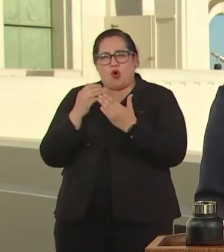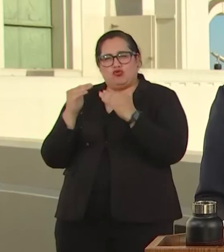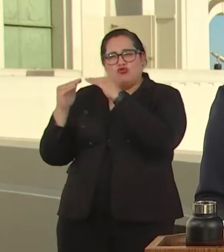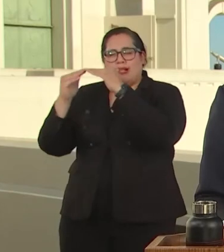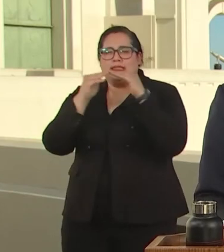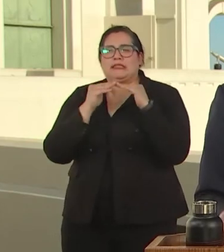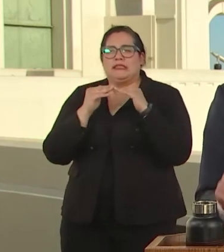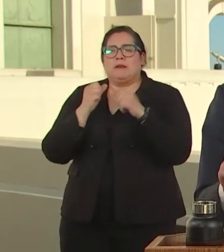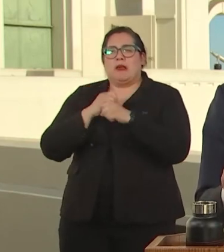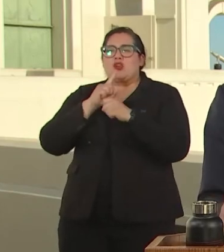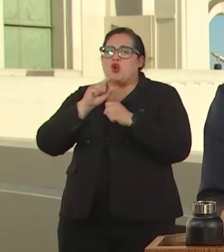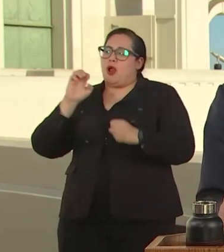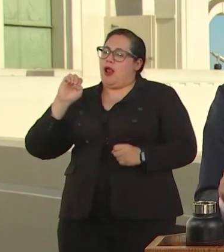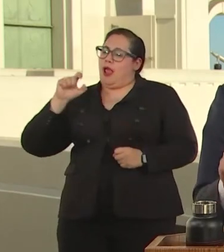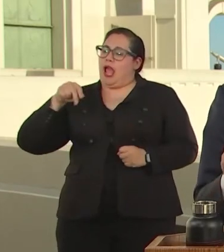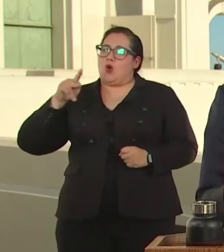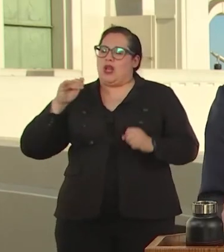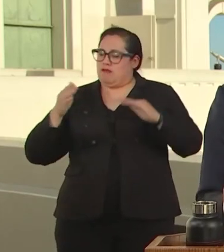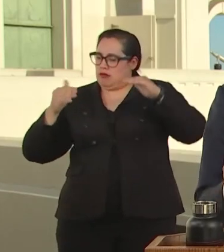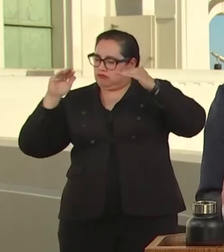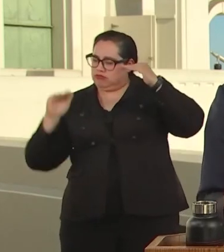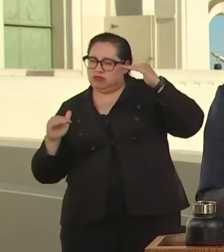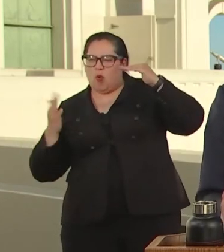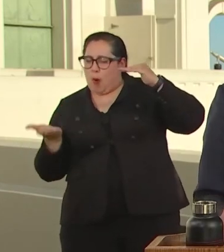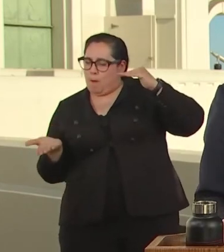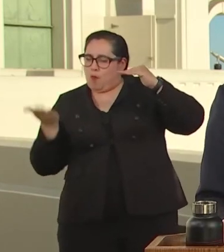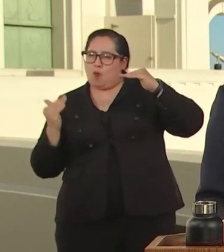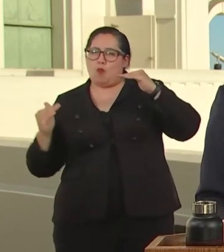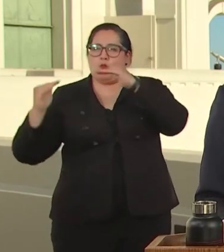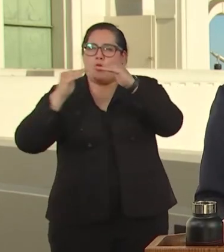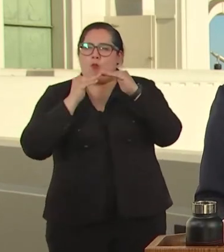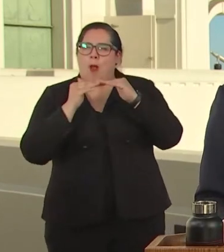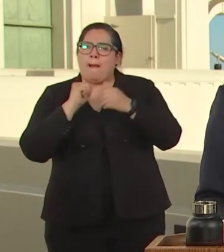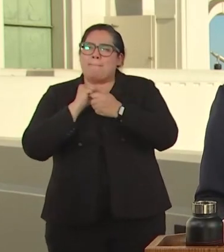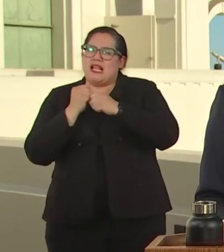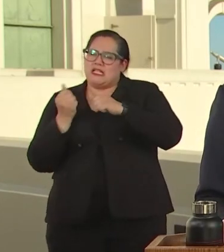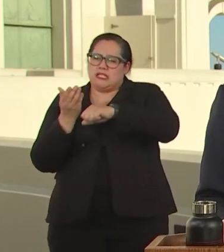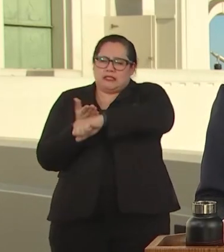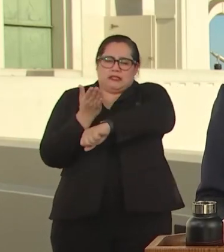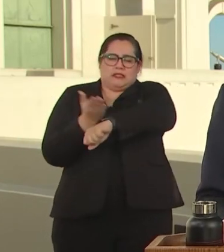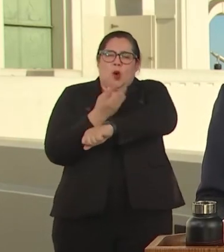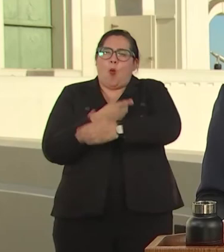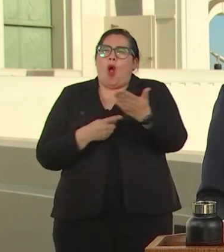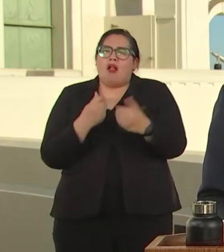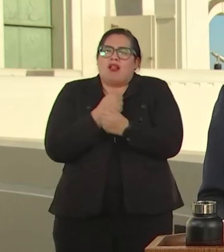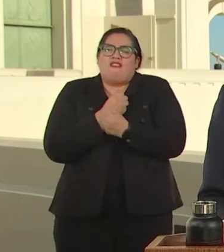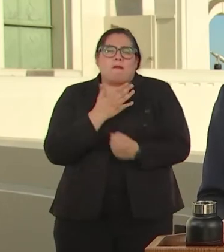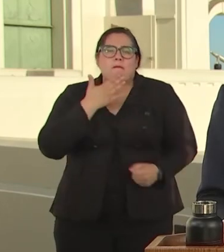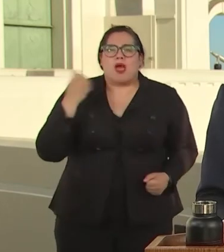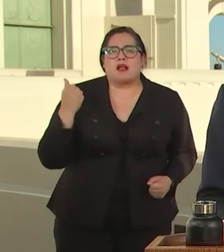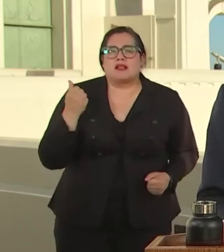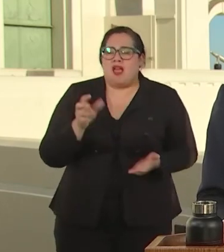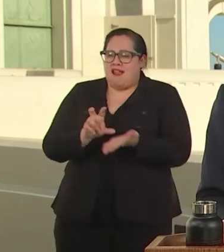ABOUT LOS ANGELES. IT REINVESTS IN OUR HEALTH AND OUR STRENGTH AND IT REINVENTS